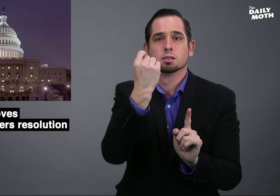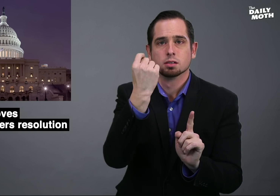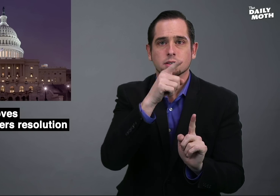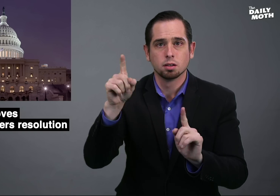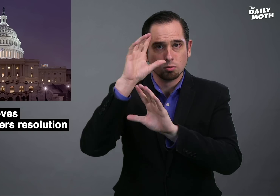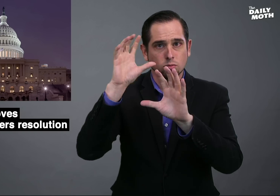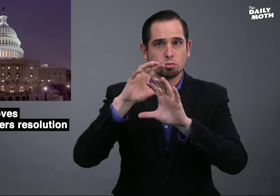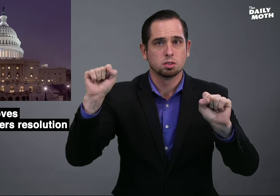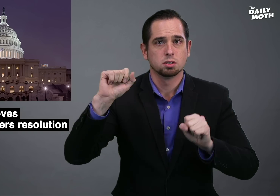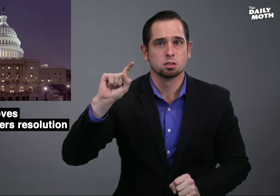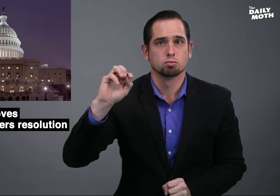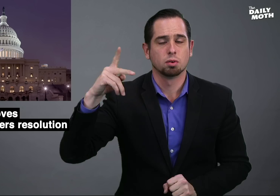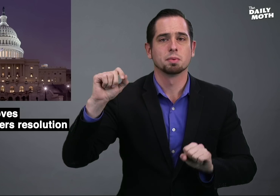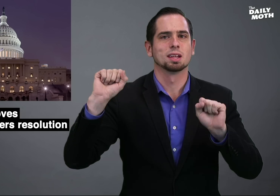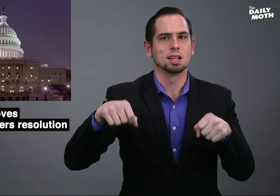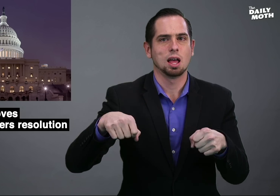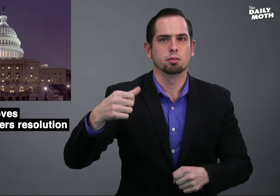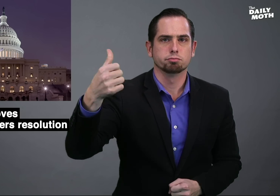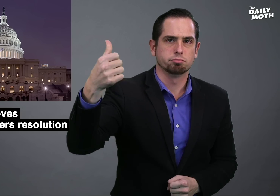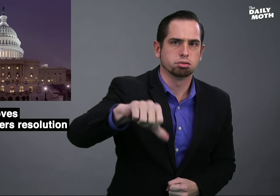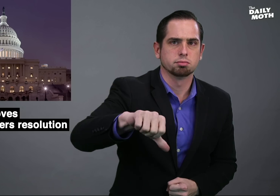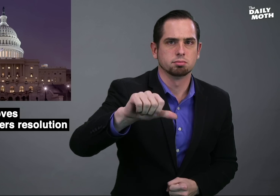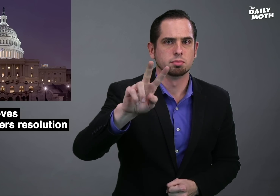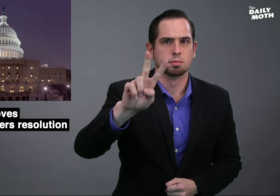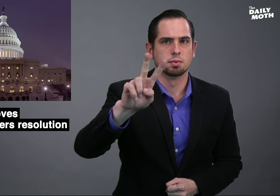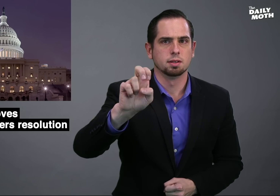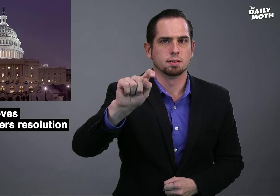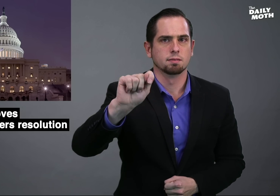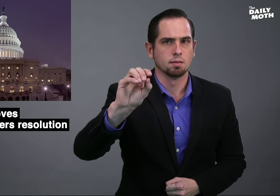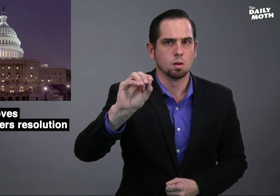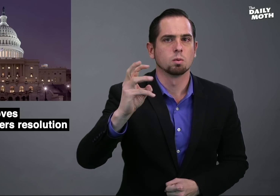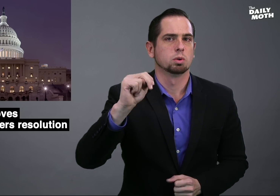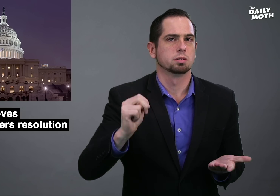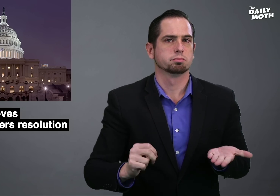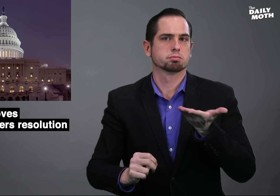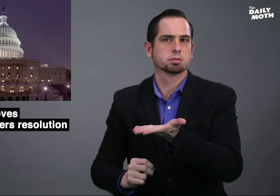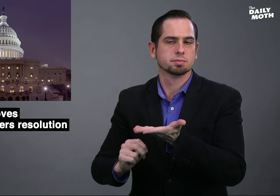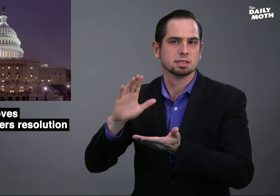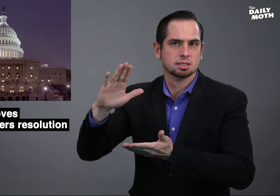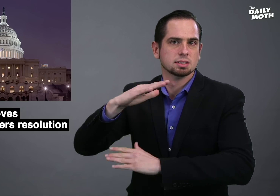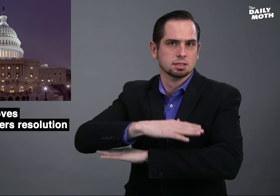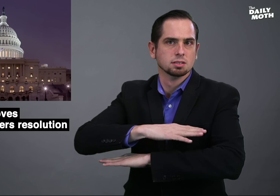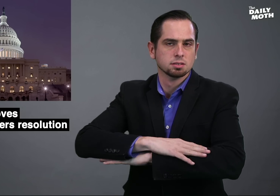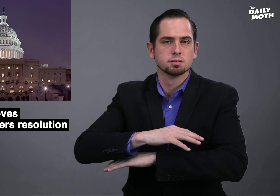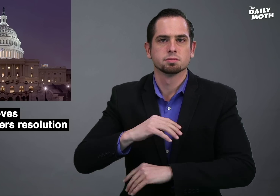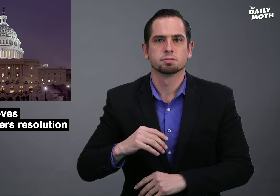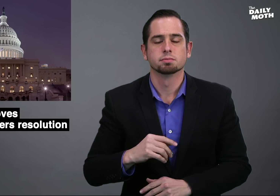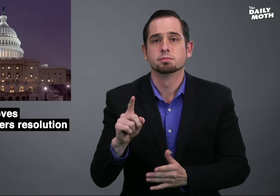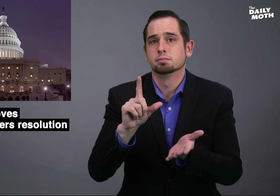but President Trump can veto it when it reaches his desk.